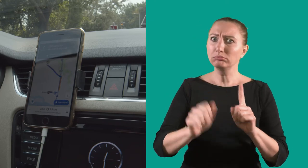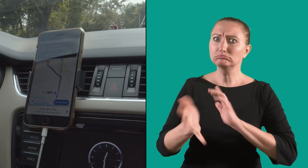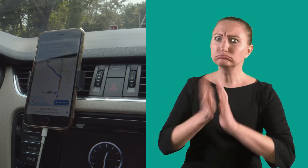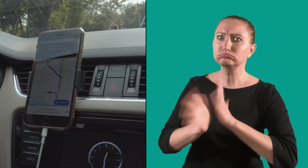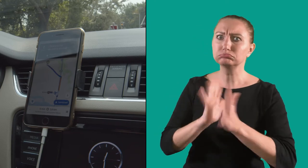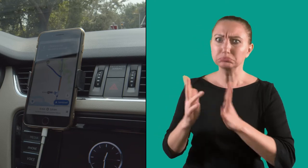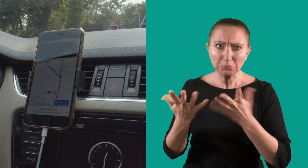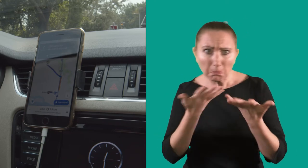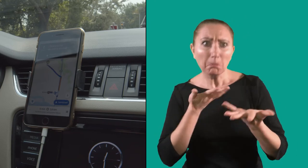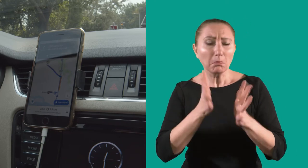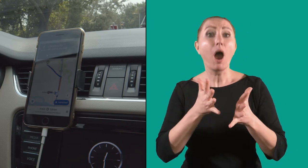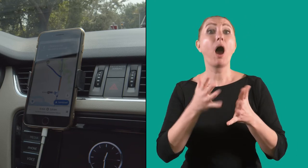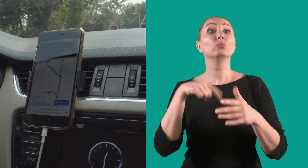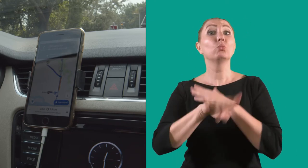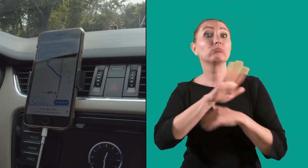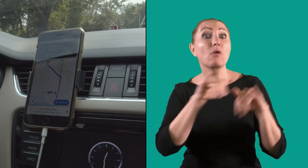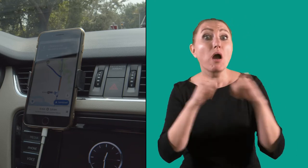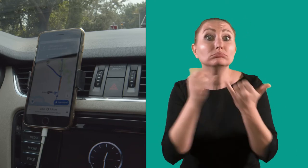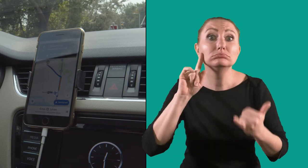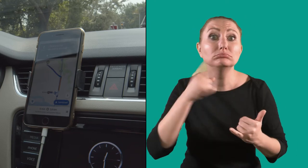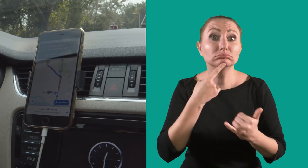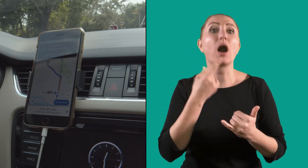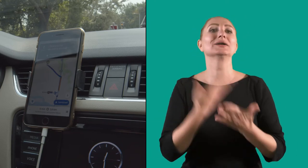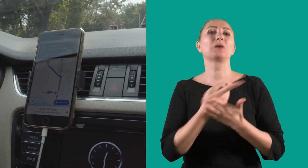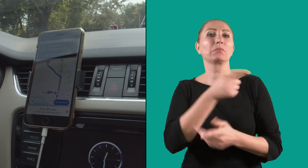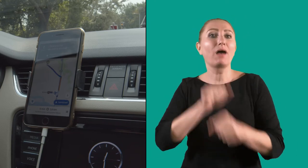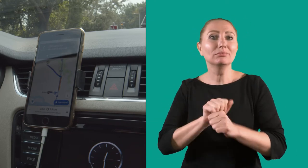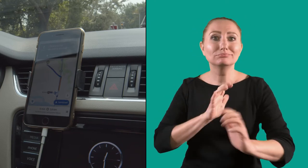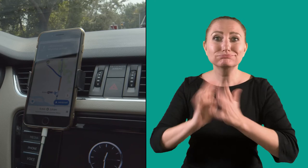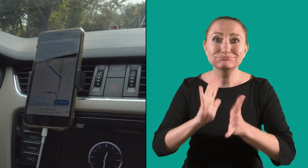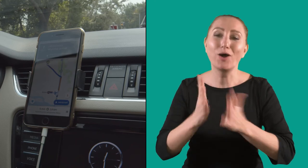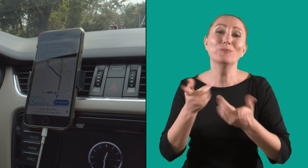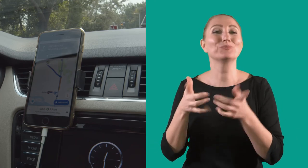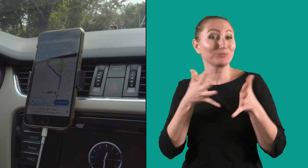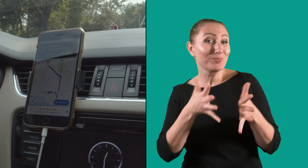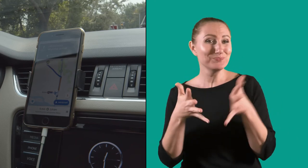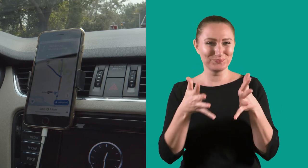but their parents are deaf, so they speak through sign language.